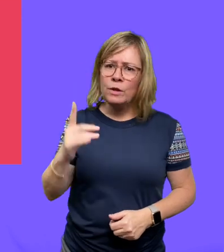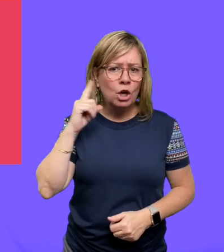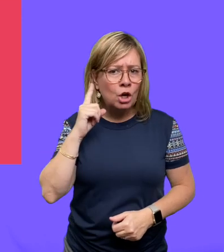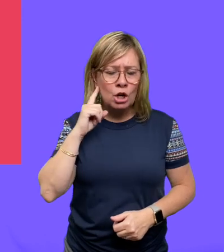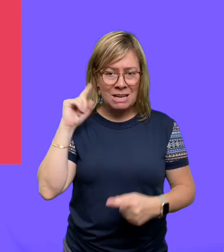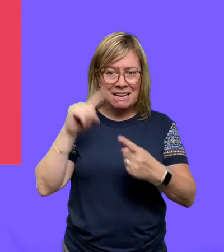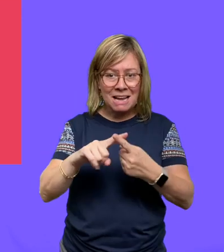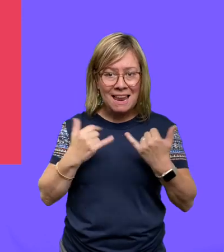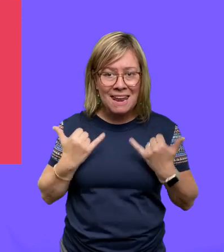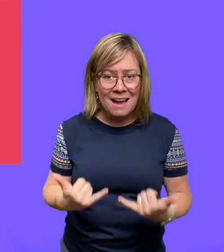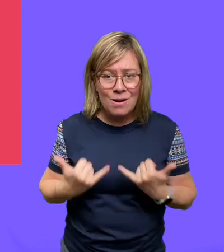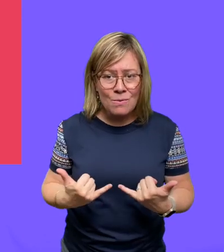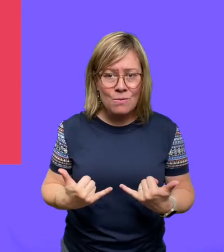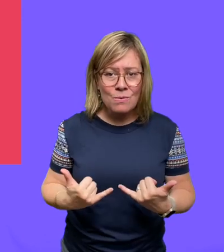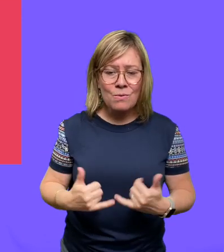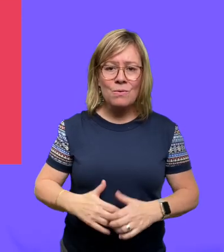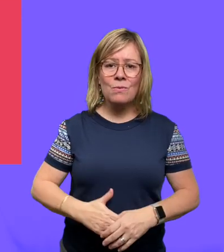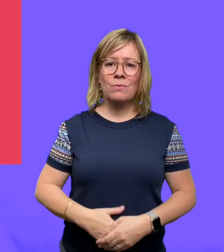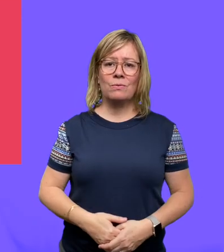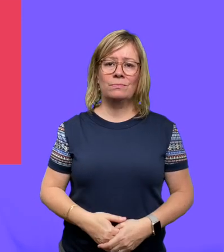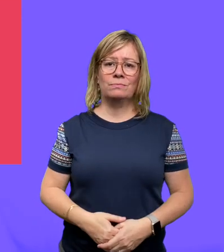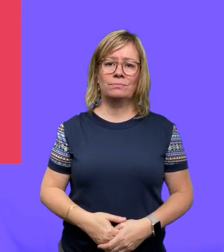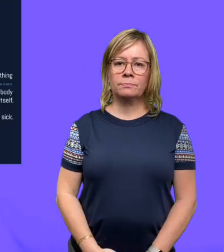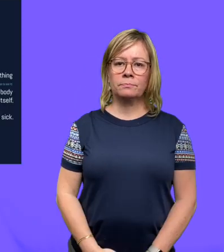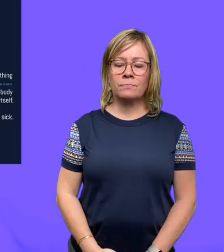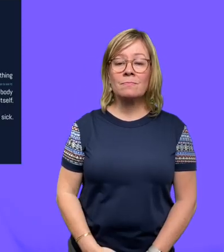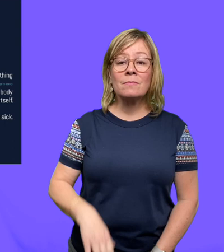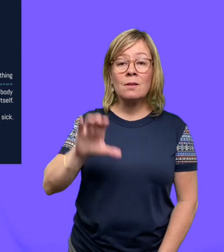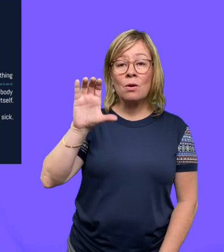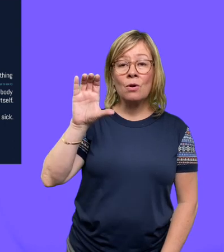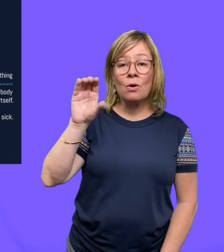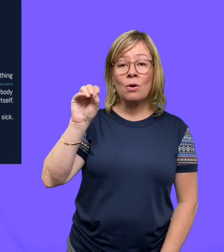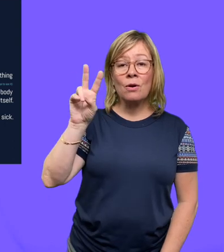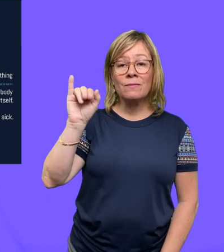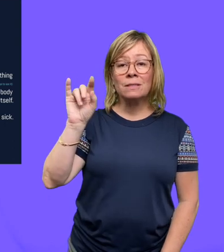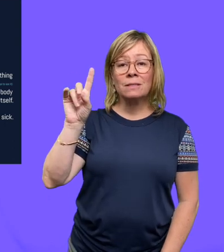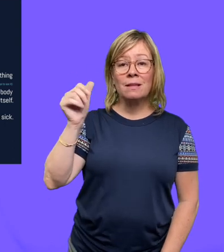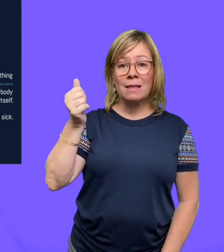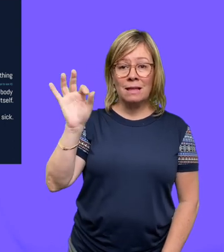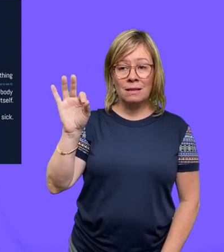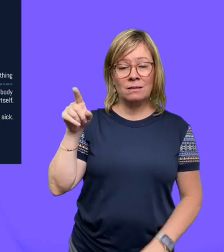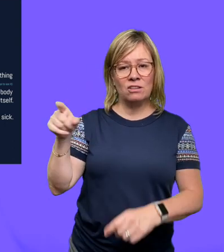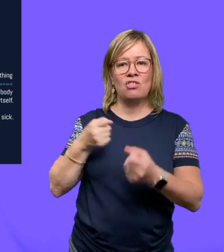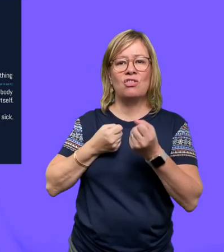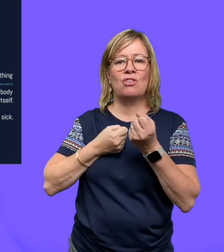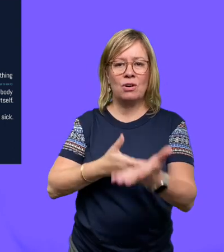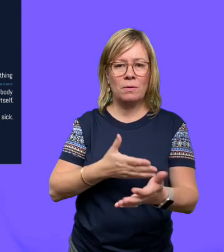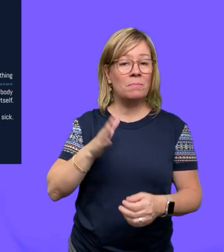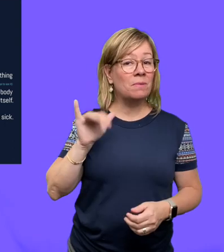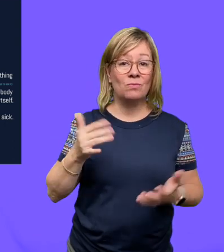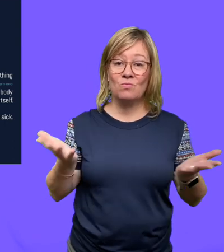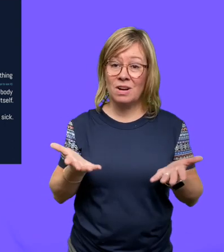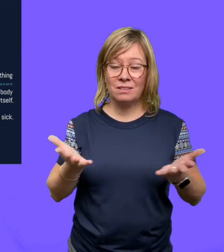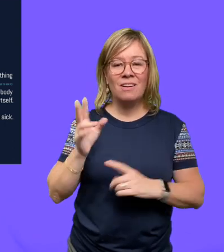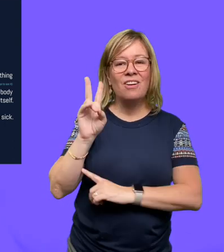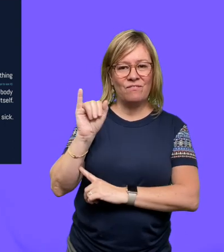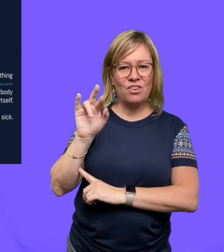in the history of the world until now. Covid-19 is caused by a virus, which is